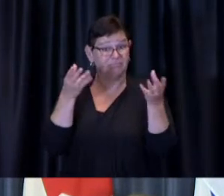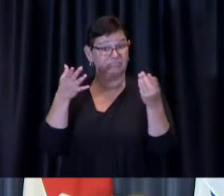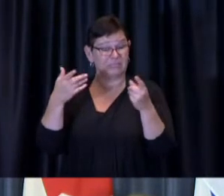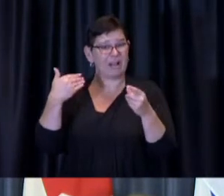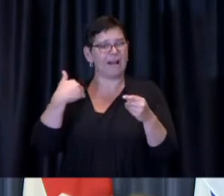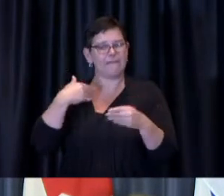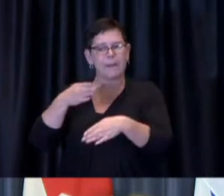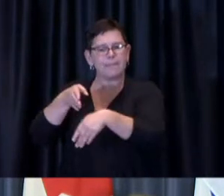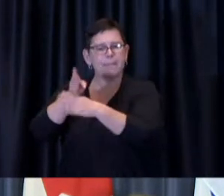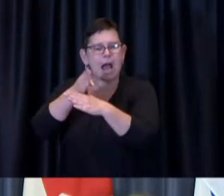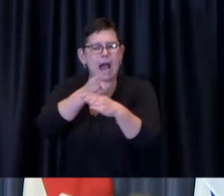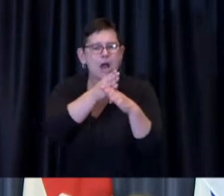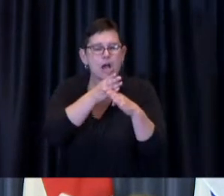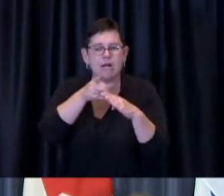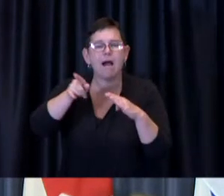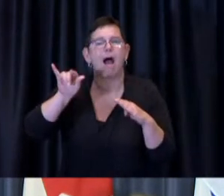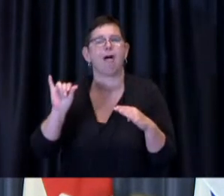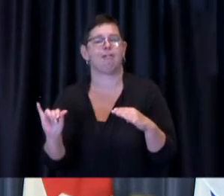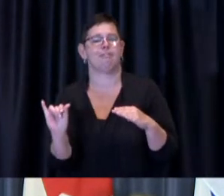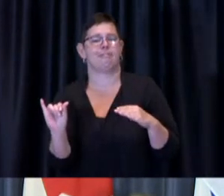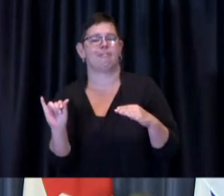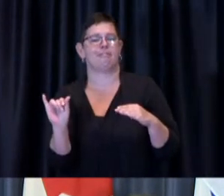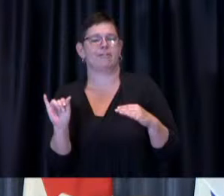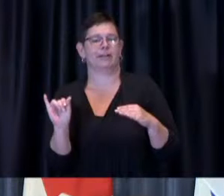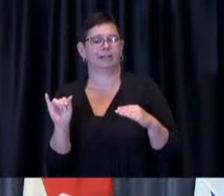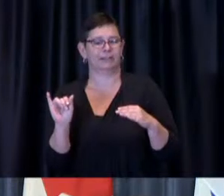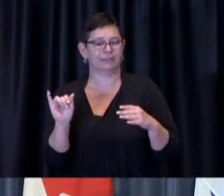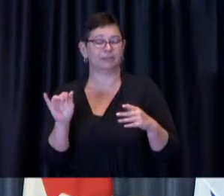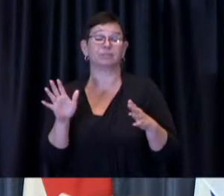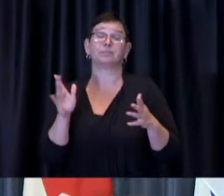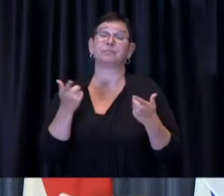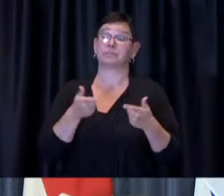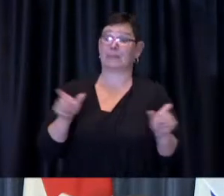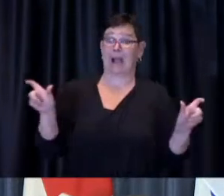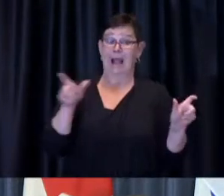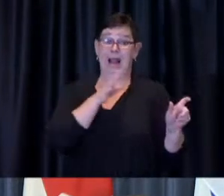you know so far our mass immunization clinics have served as well and our current vaccine